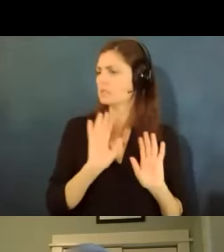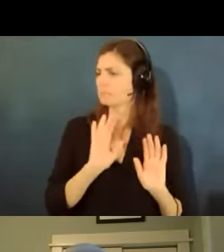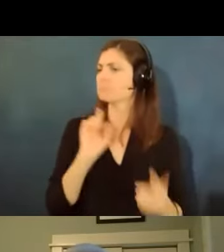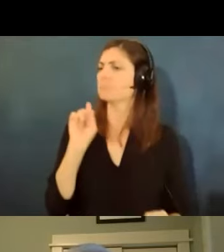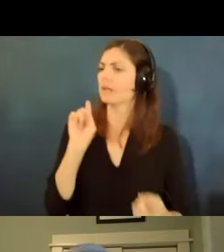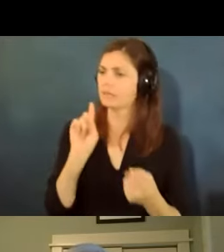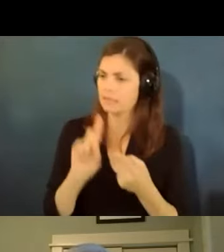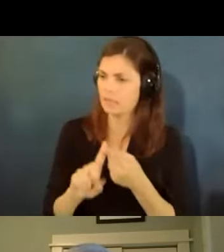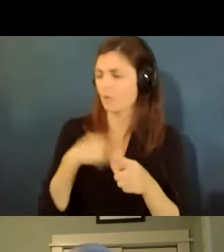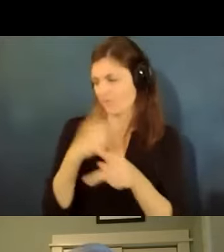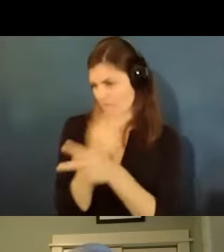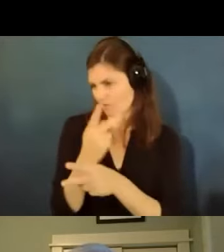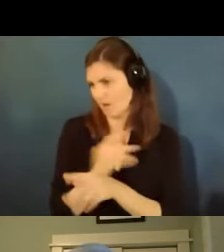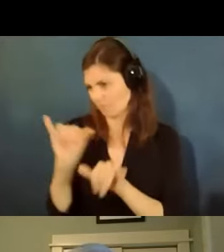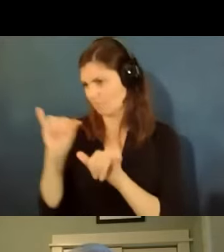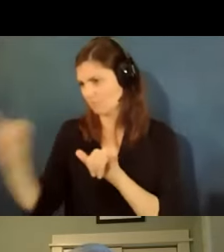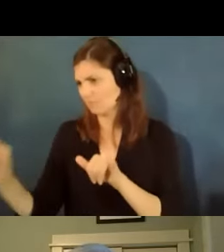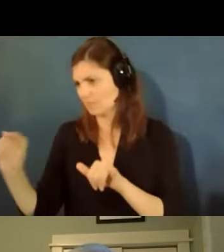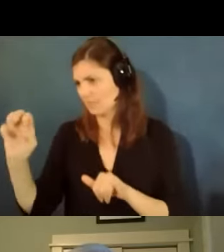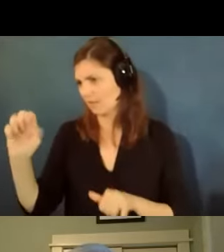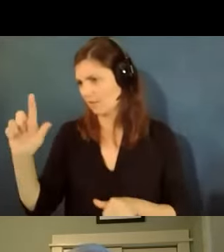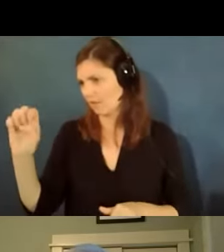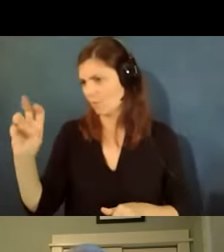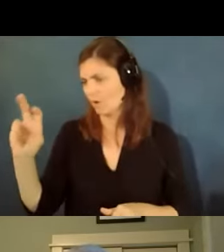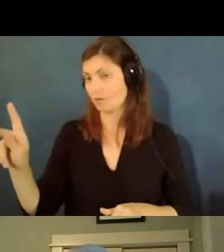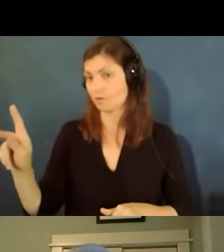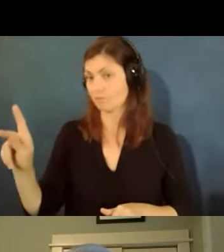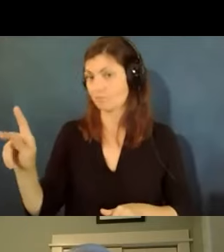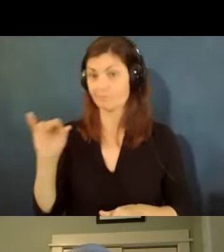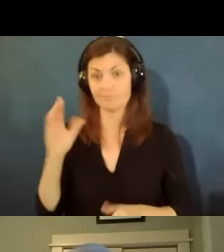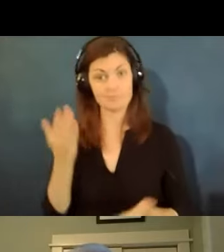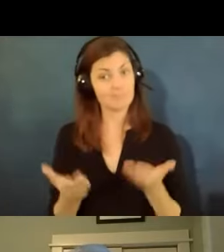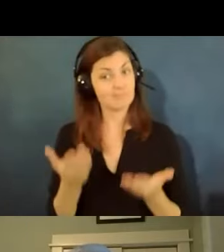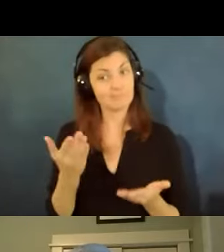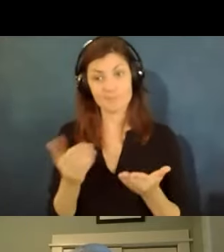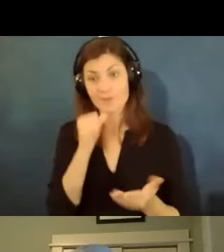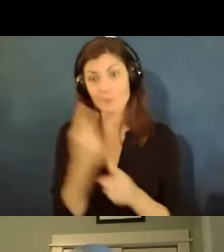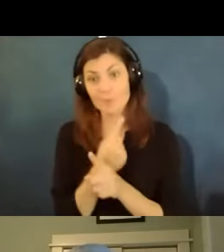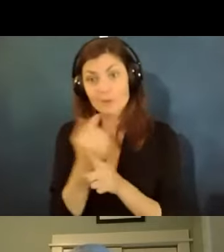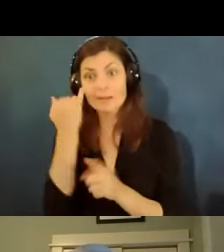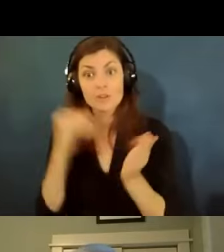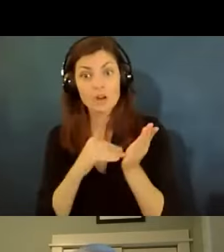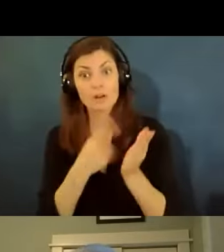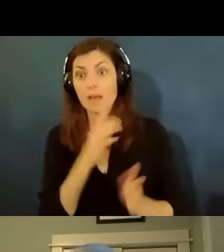of figure out this telework thing um that may not be appropriate if your doctor is saying because of